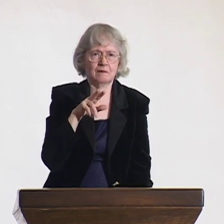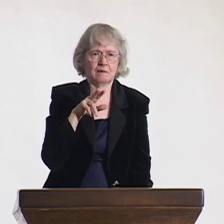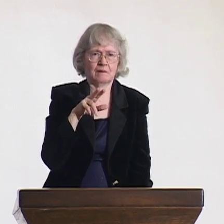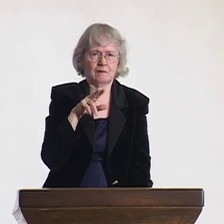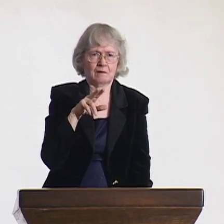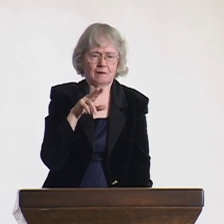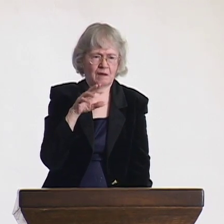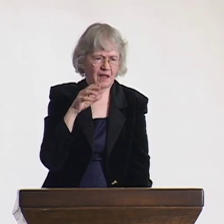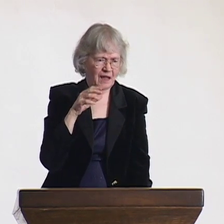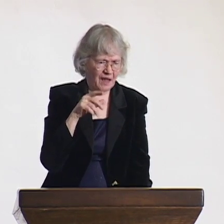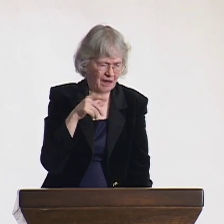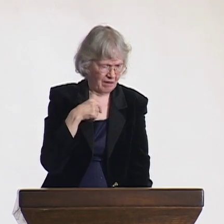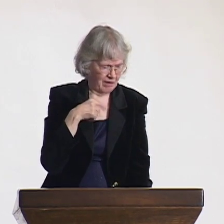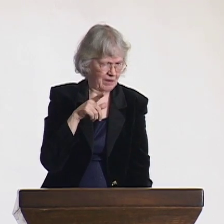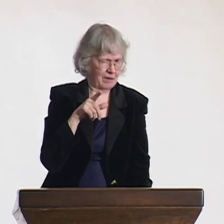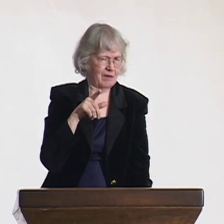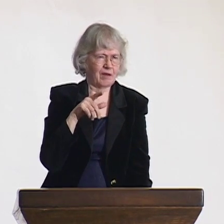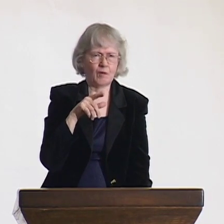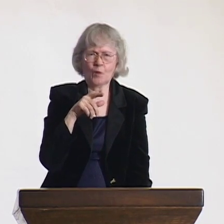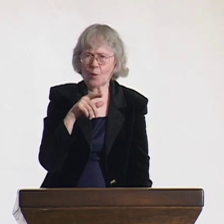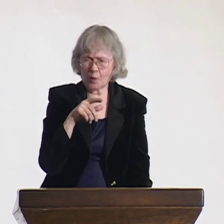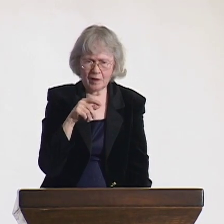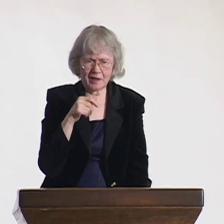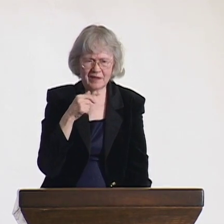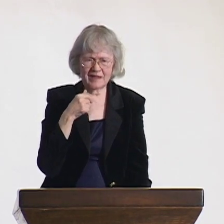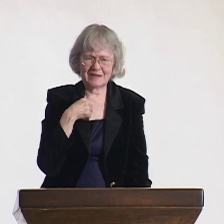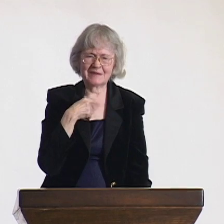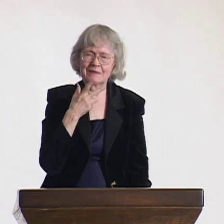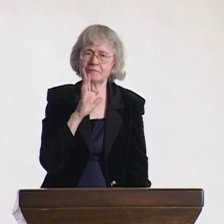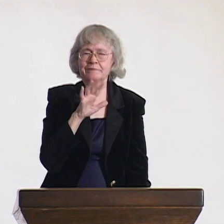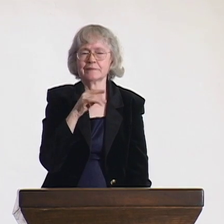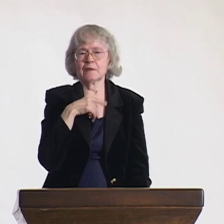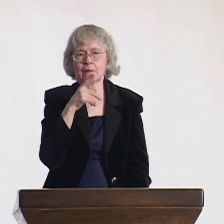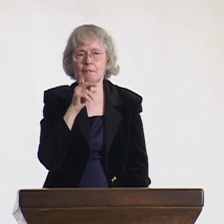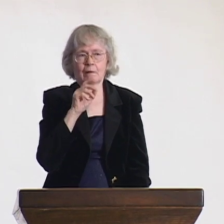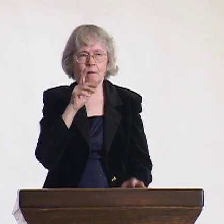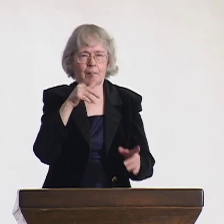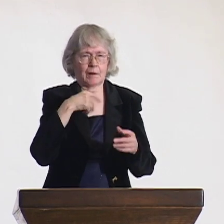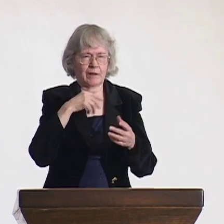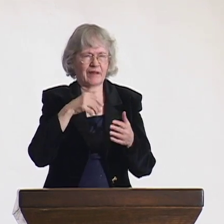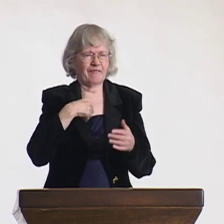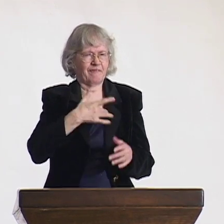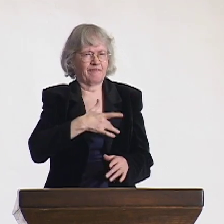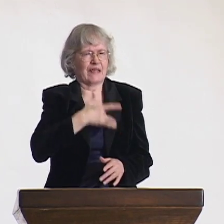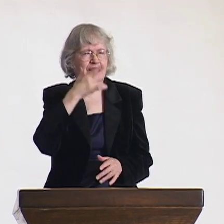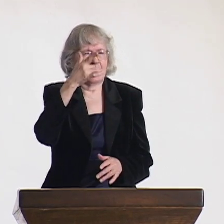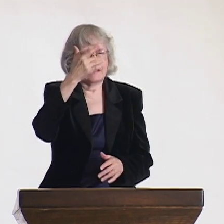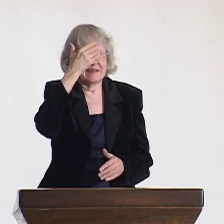I realized that this person was responsible for the education, but did not understand who they were.